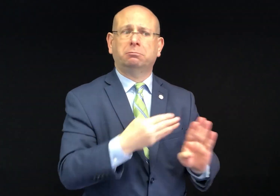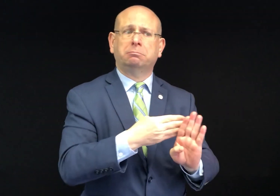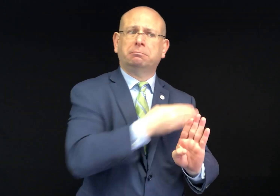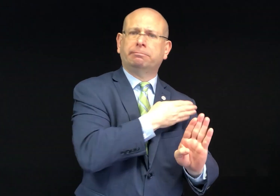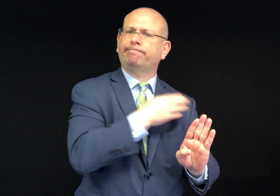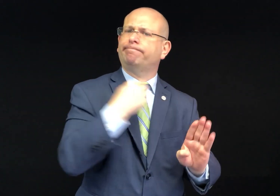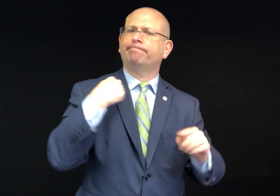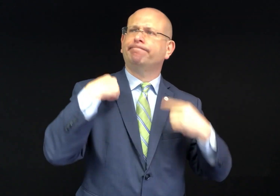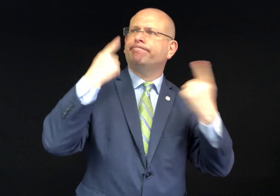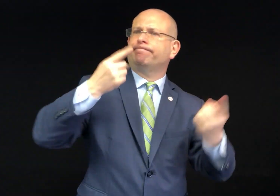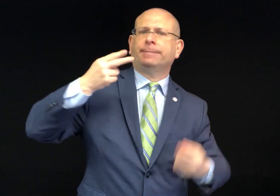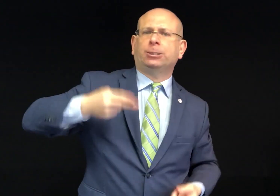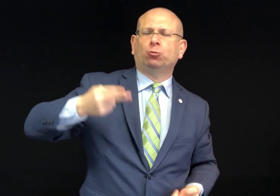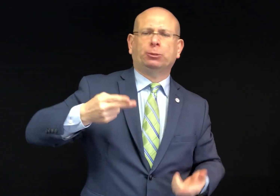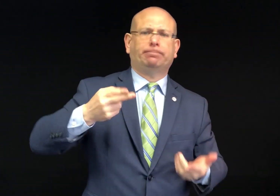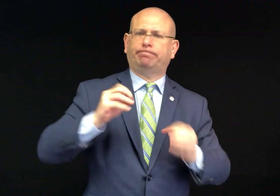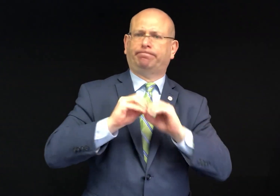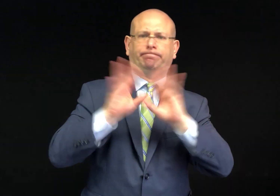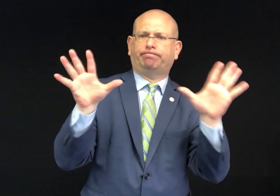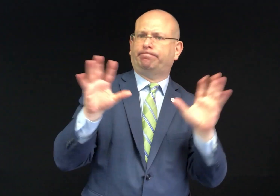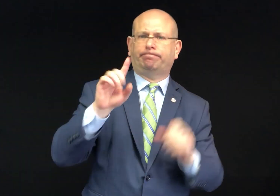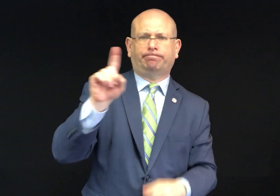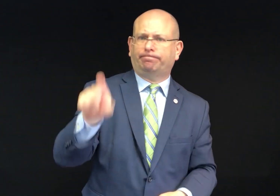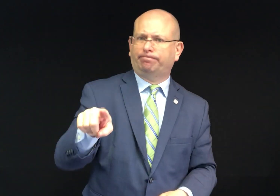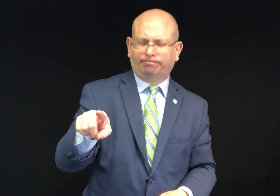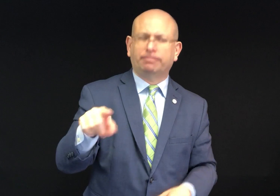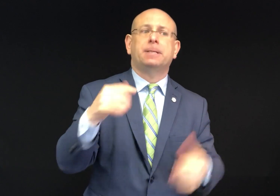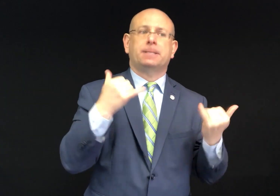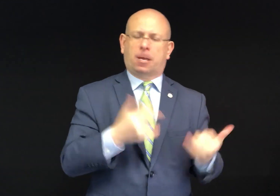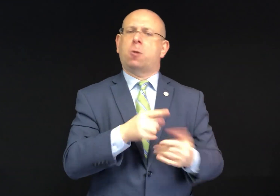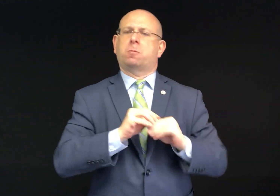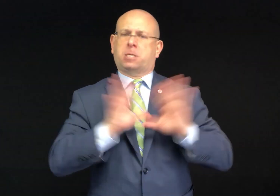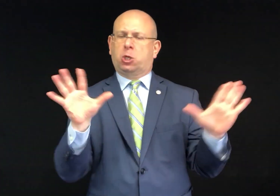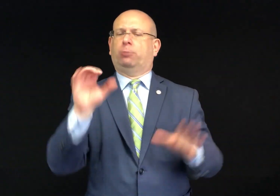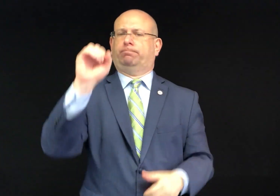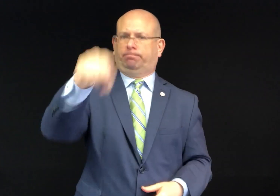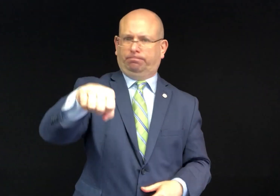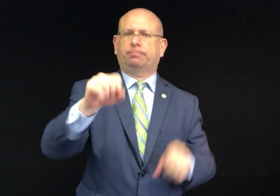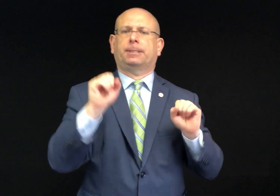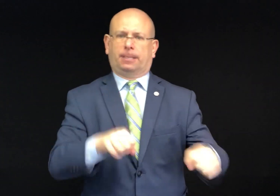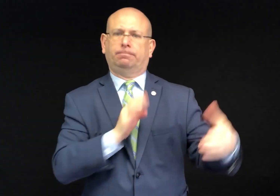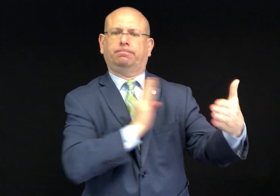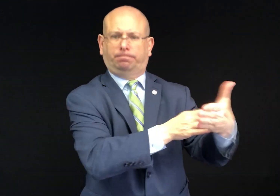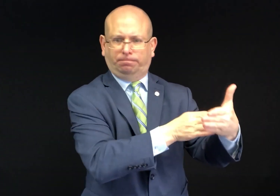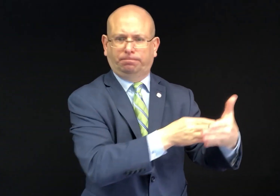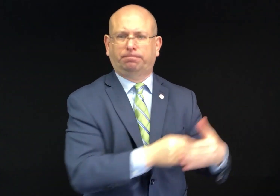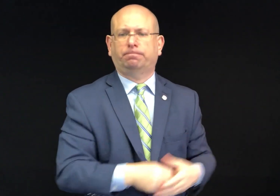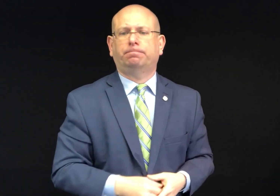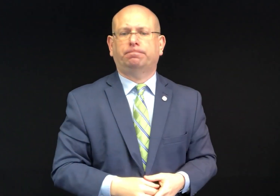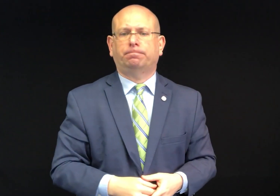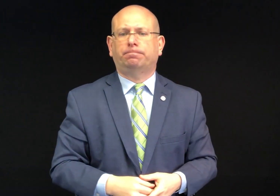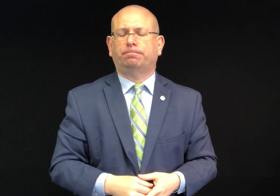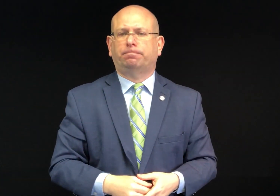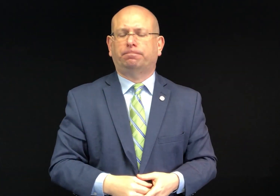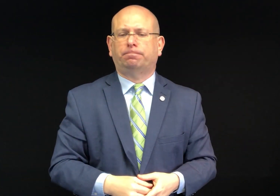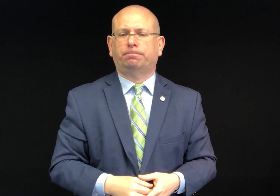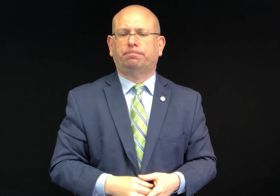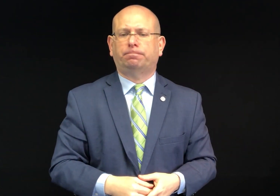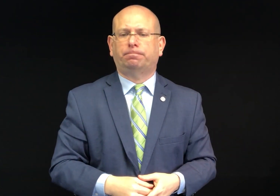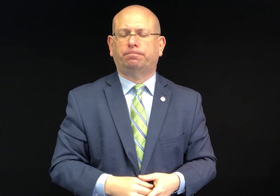No one had tried to sue the White House under Section 504 before.